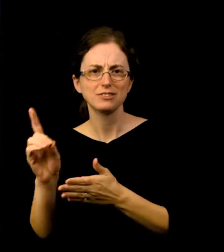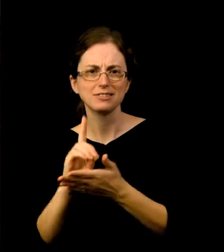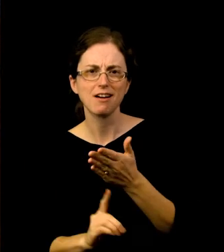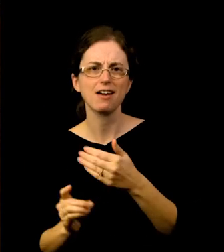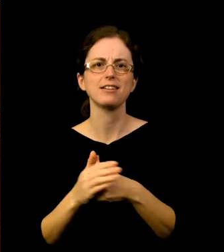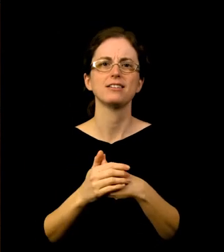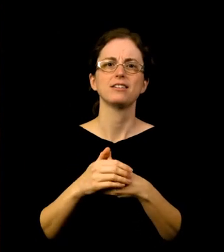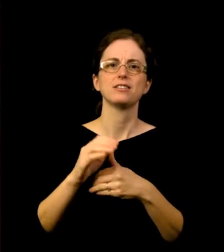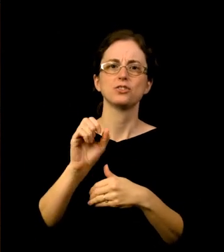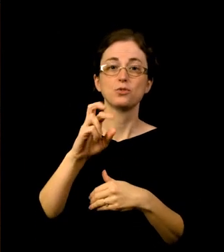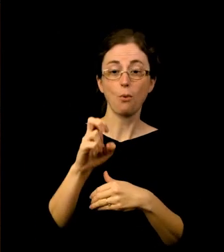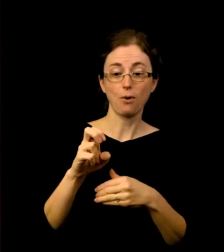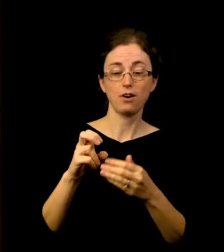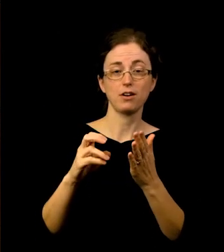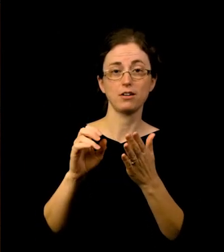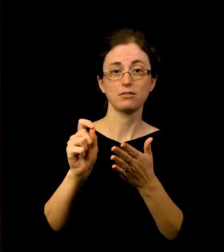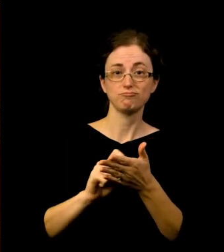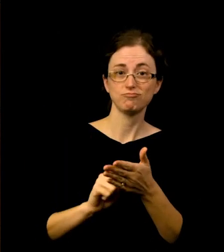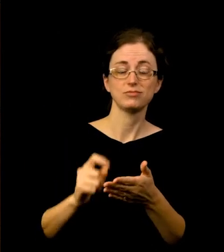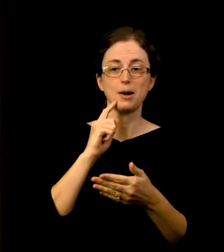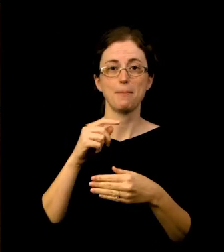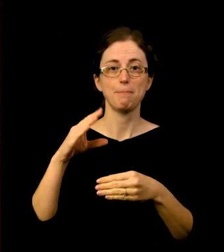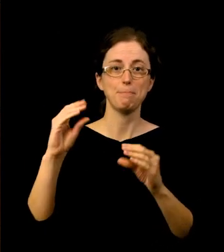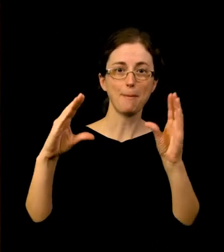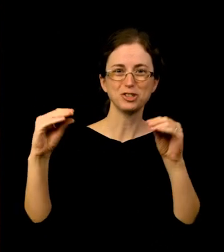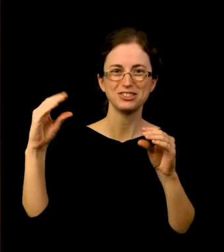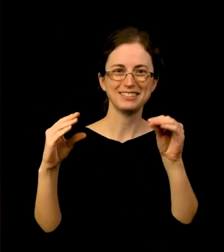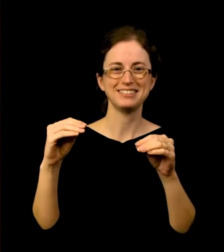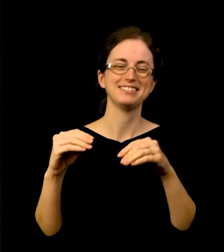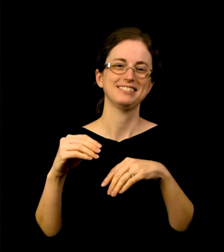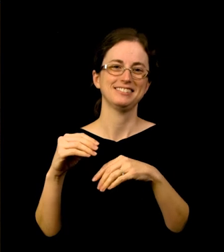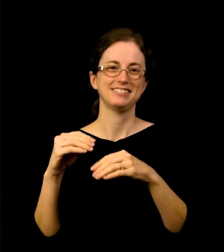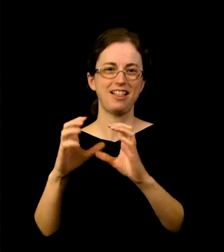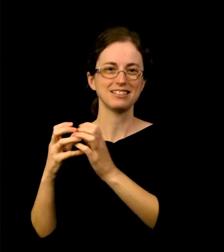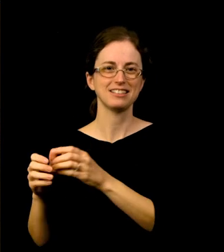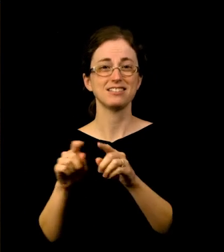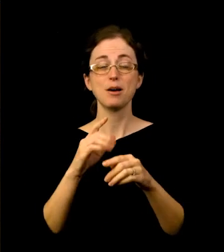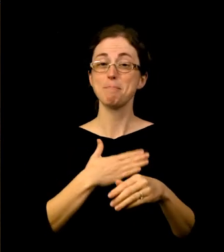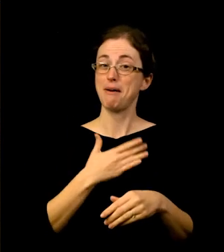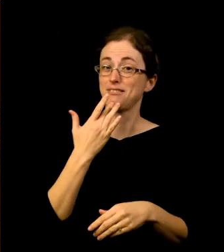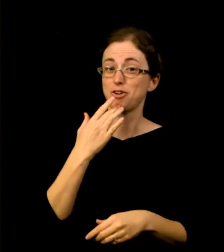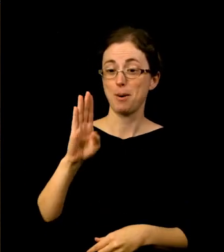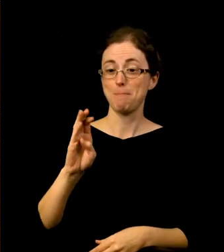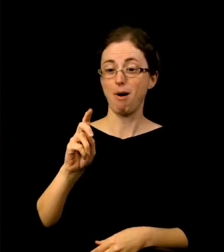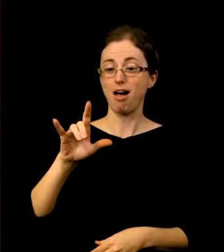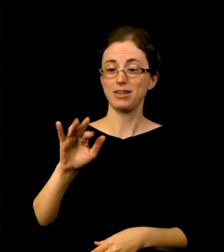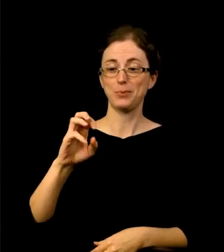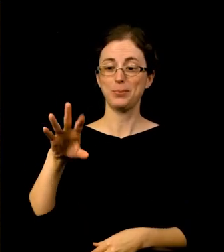and my personal favorite, our Bollywood series where folks learned not only about the history of Bollywood cinema, but they learned the dance moves too!